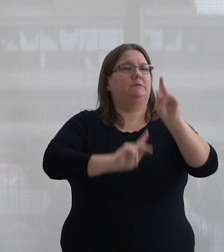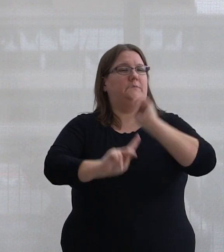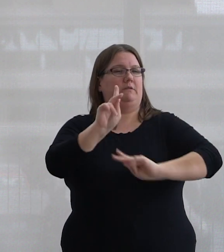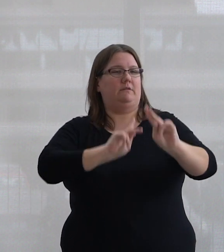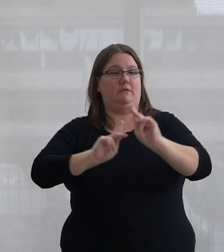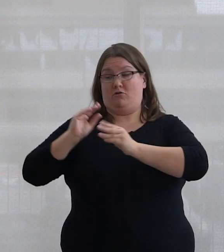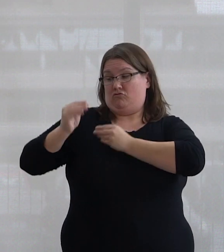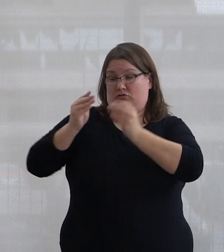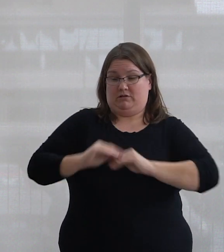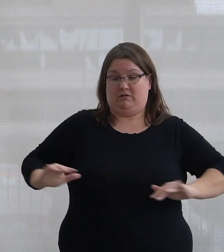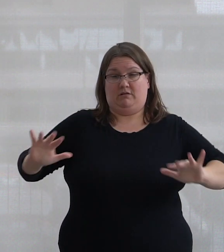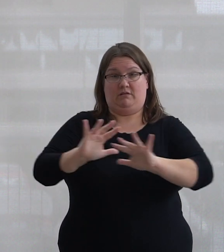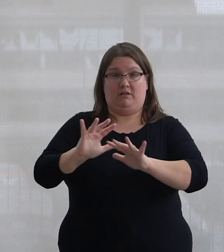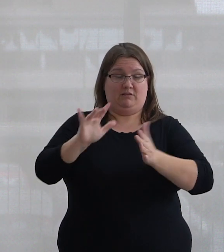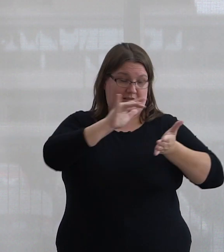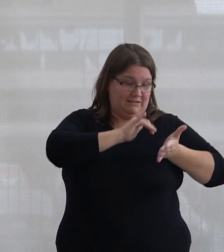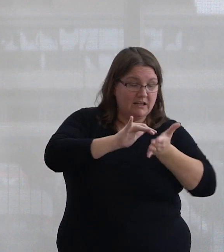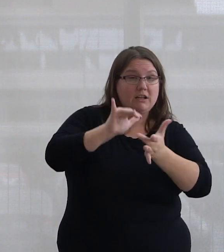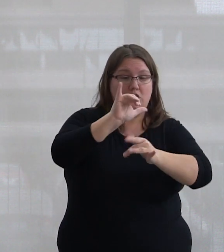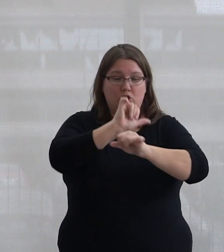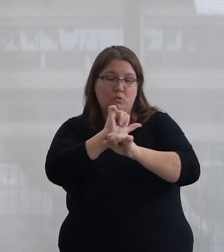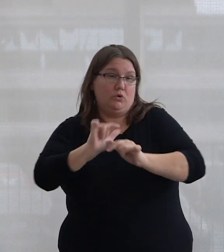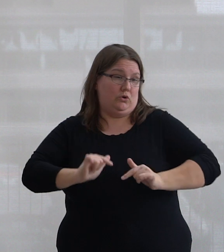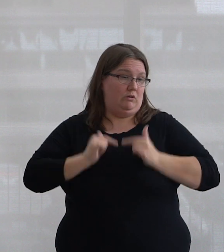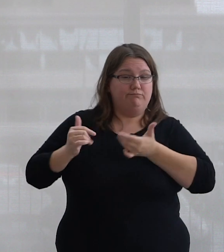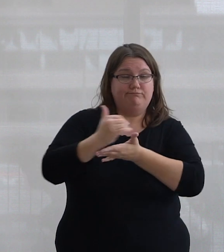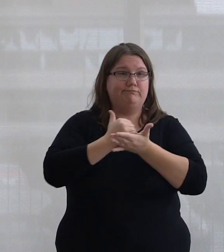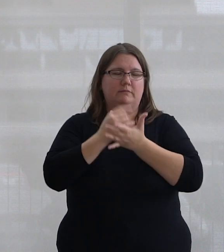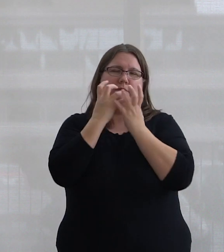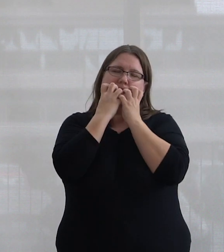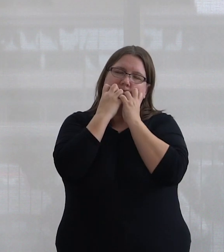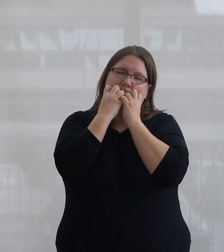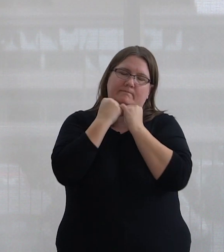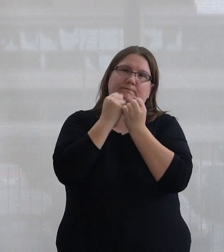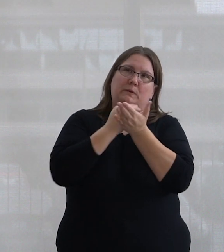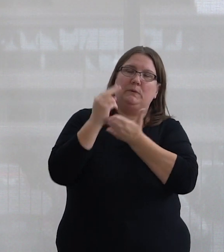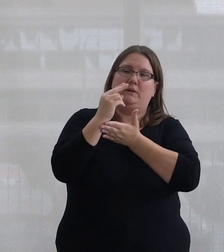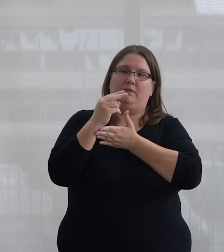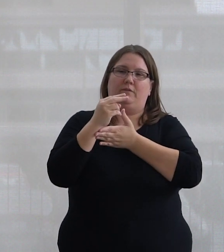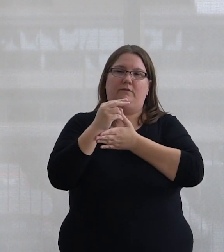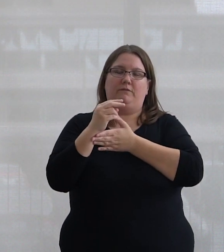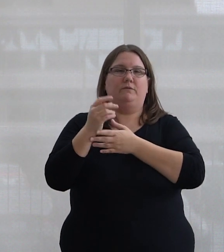The traditional lands on which we study, work, and live today are sacred to the Anishinaabe and Haudenosaunee peoples.